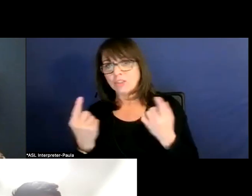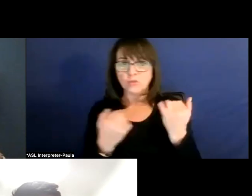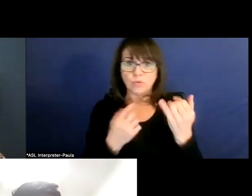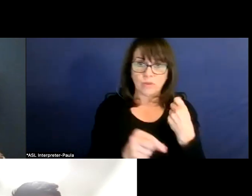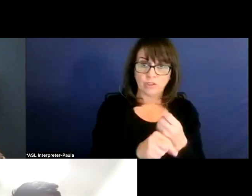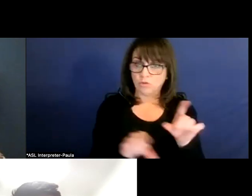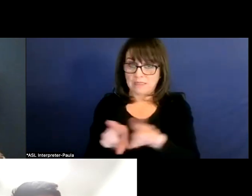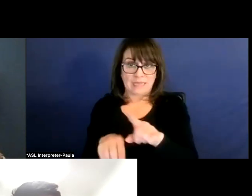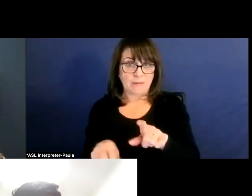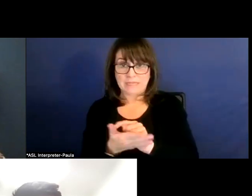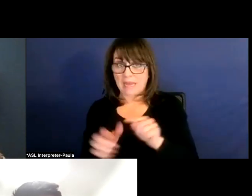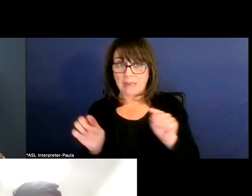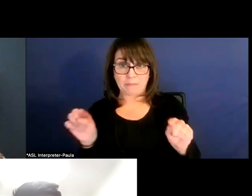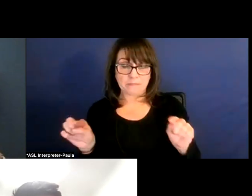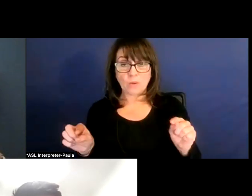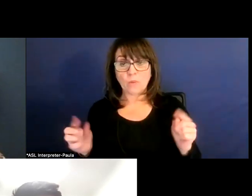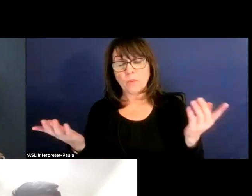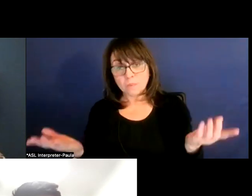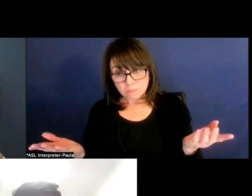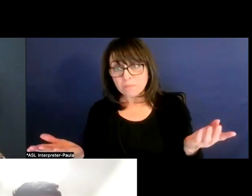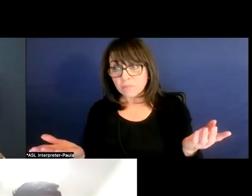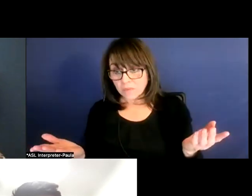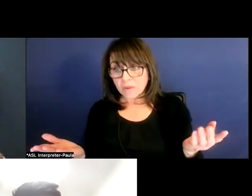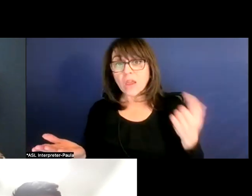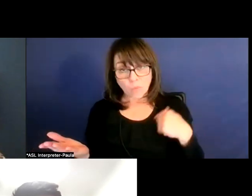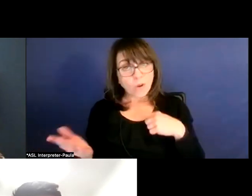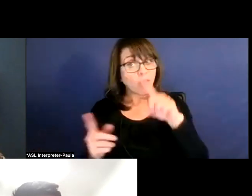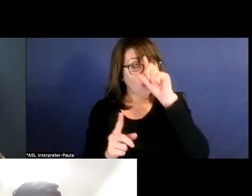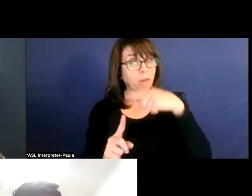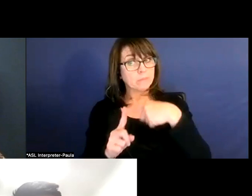So, again, we are very optimistic about this.